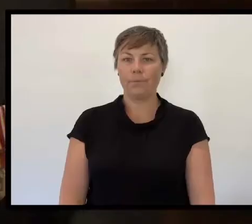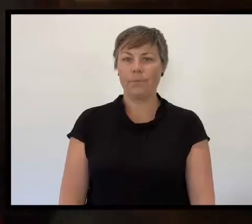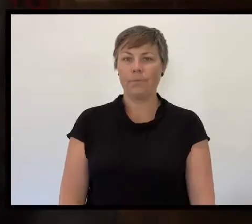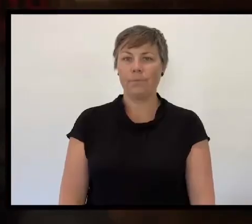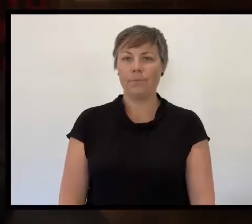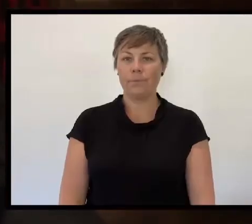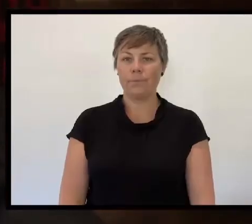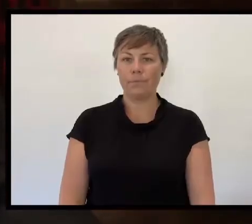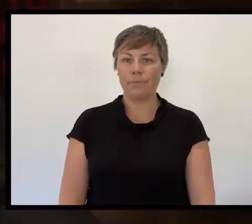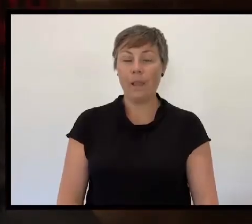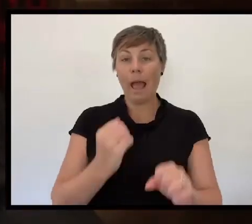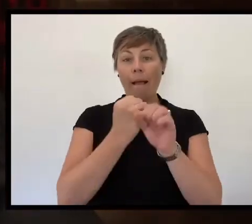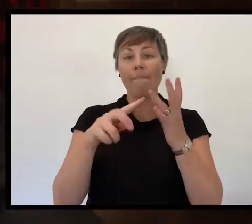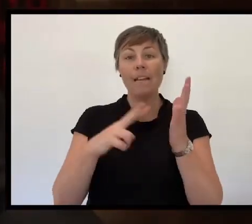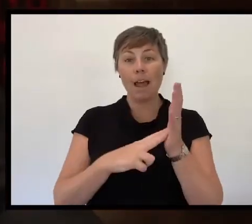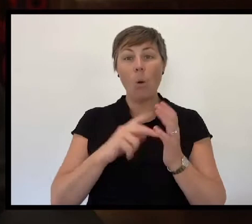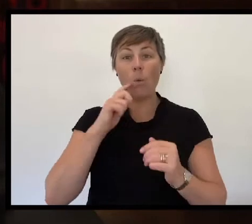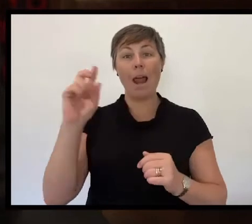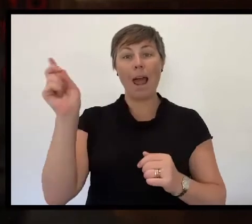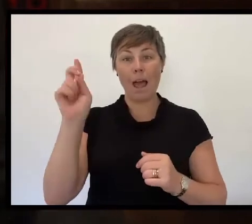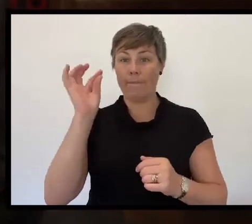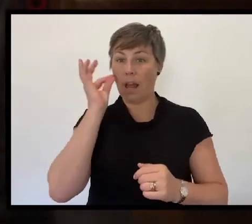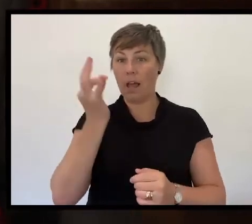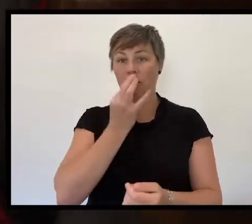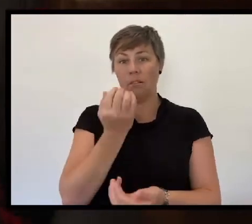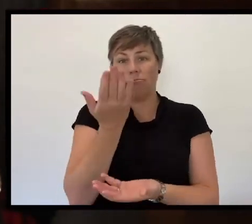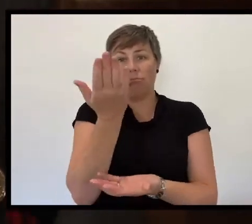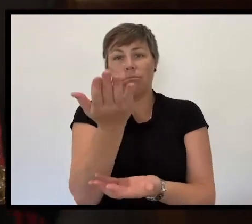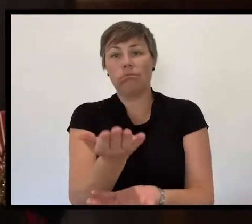The Governor will now lay a wreath at the Stone of Remembrance